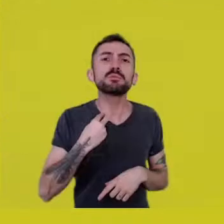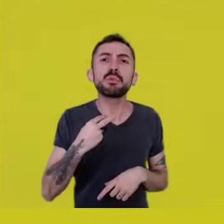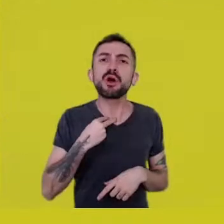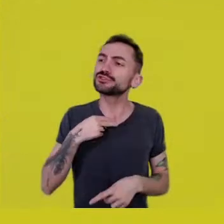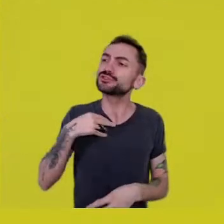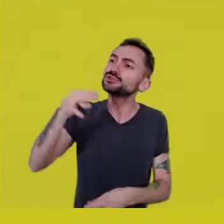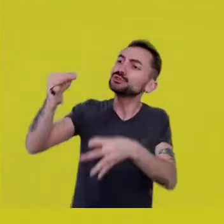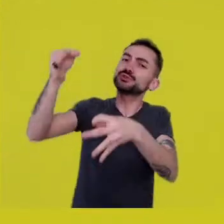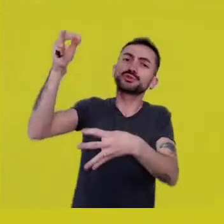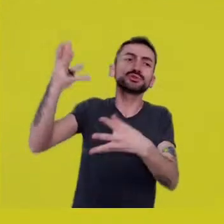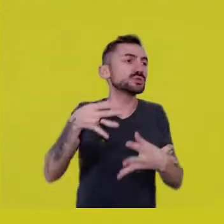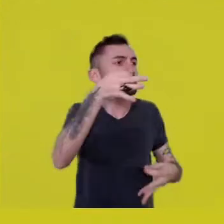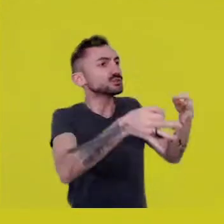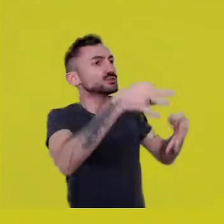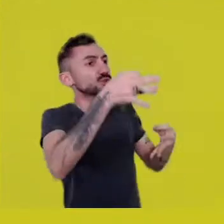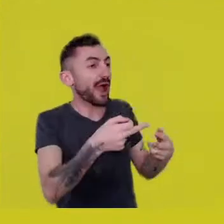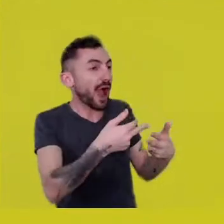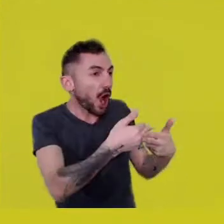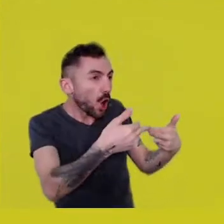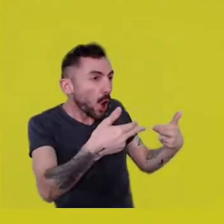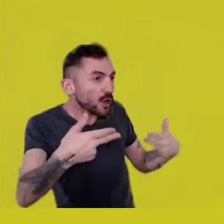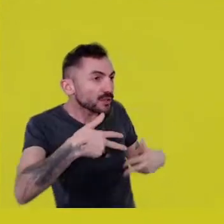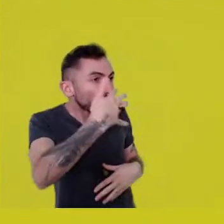by the amount of stuff others own.